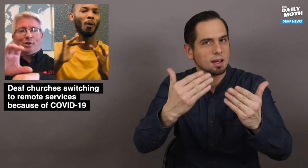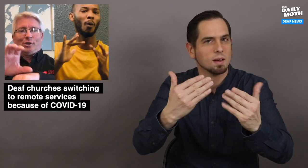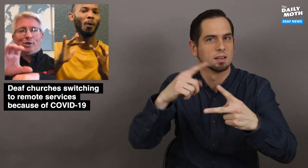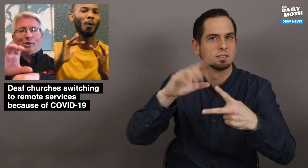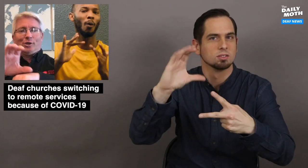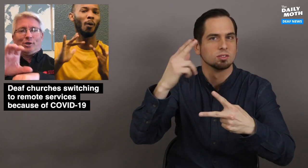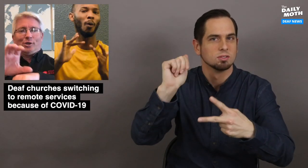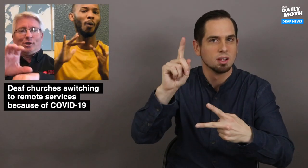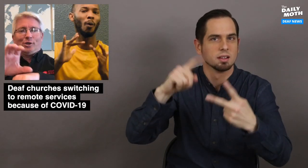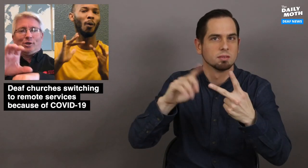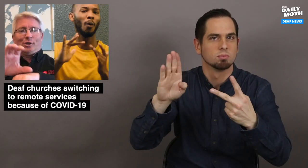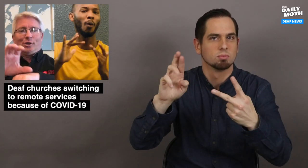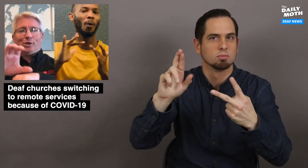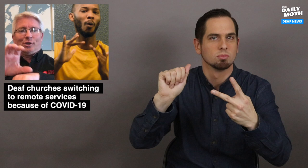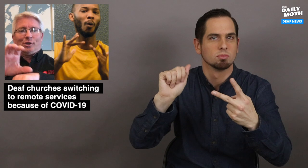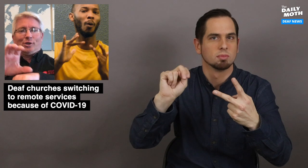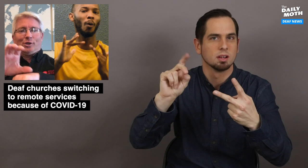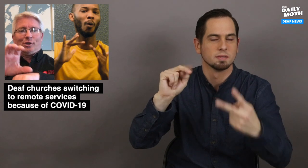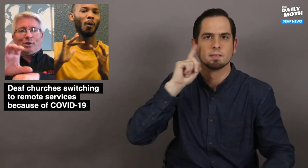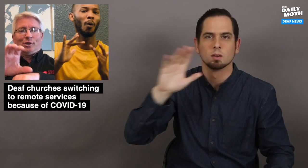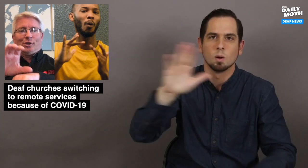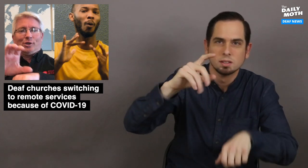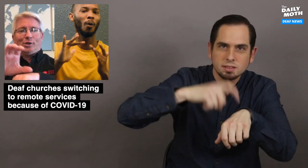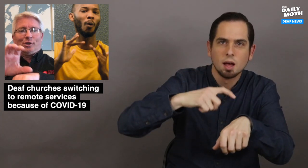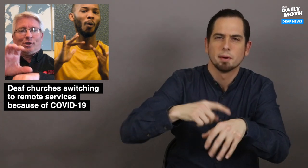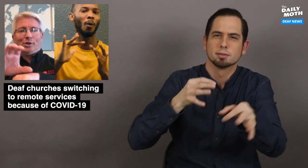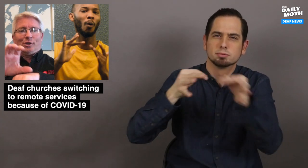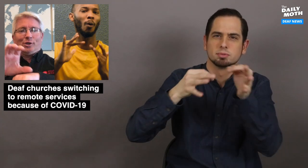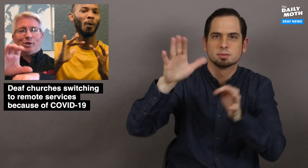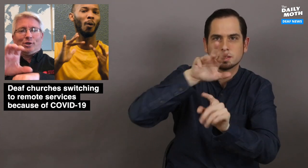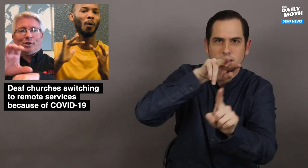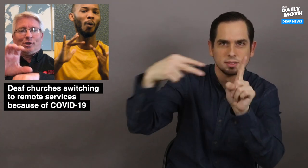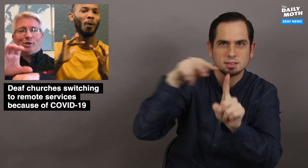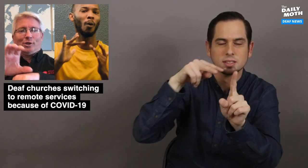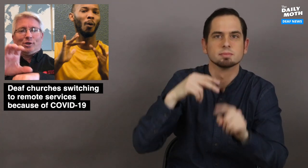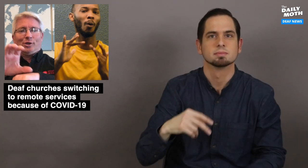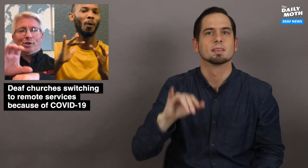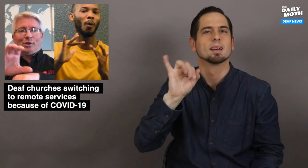Thank you Brandon and Chad for your time and for sharing your insights.